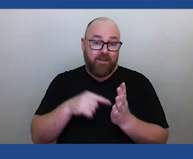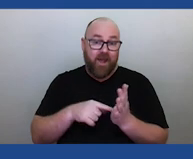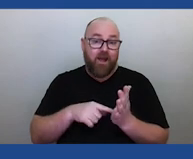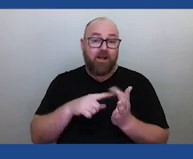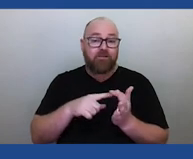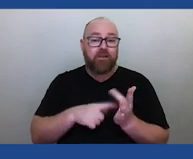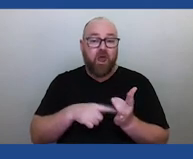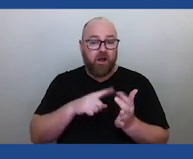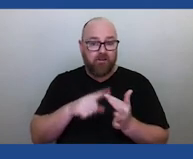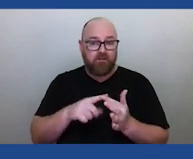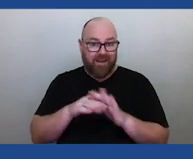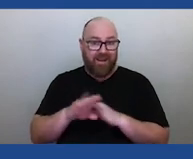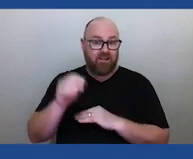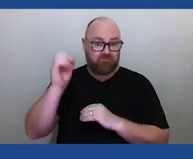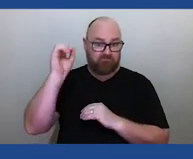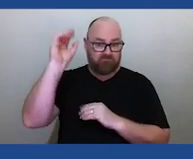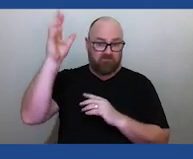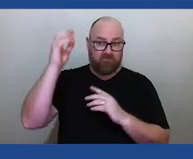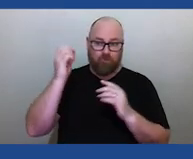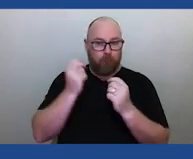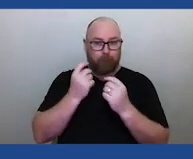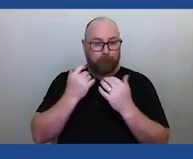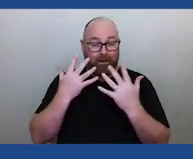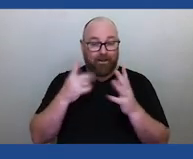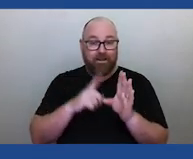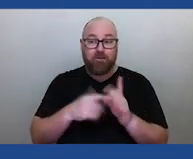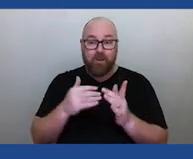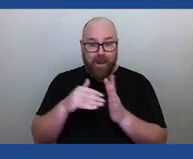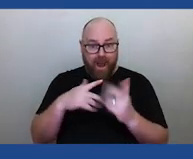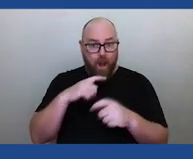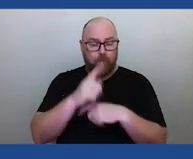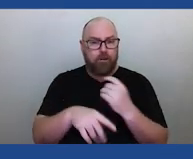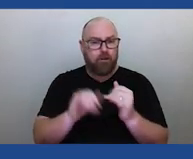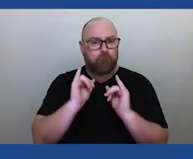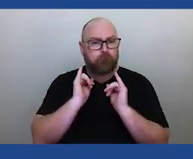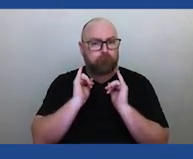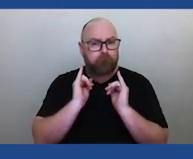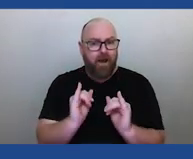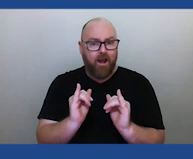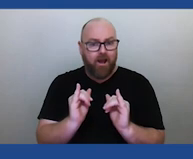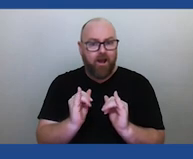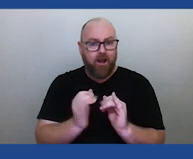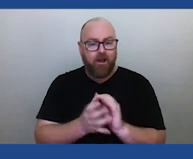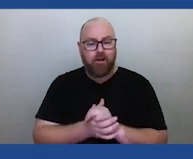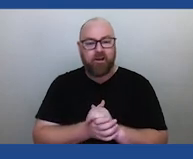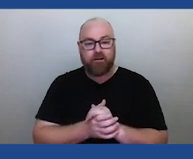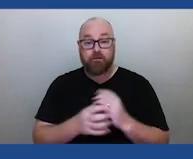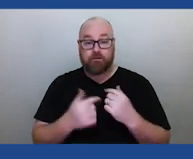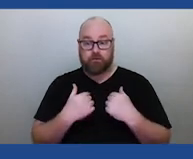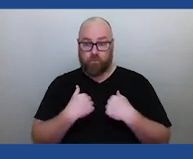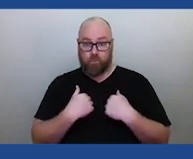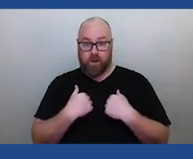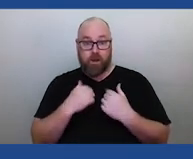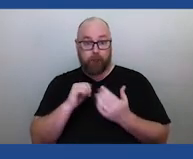but now it's becoming really, really bad. So, you know, we've published some research on this